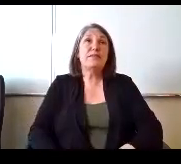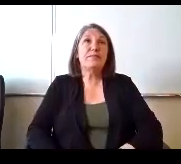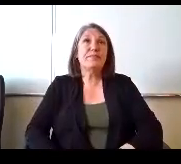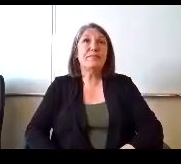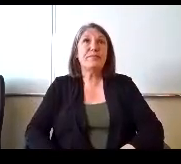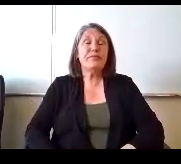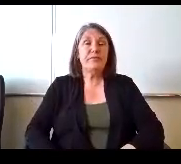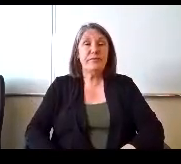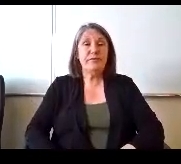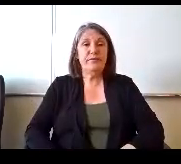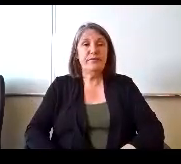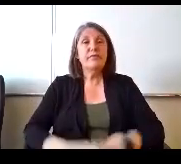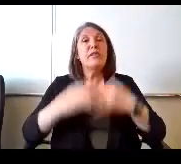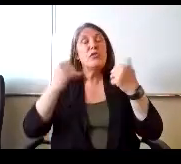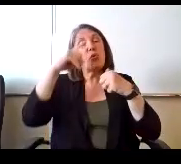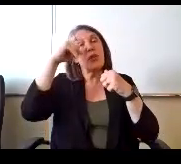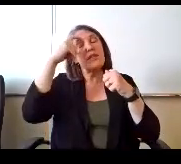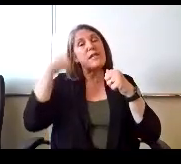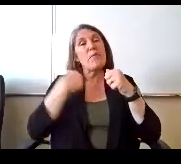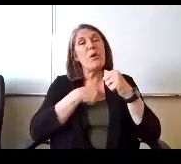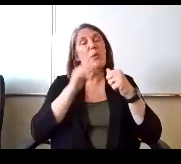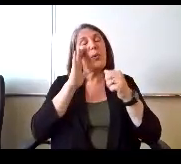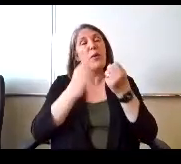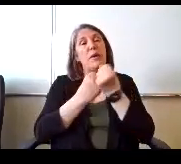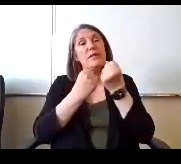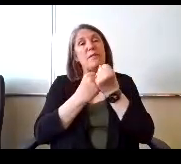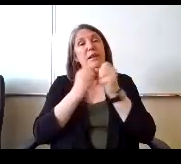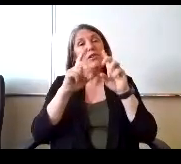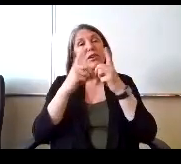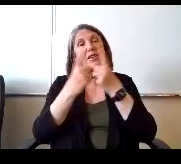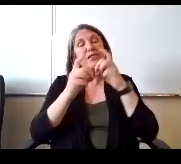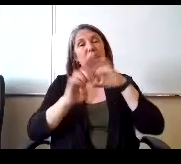So this summer we're going to sponsor a district elementary summer reading clinic.